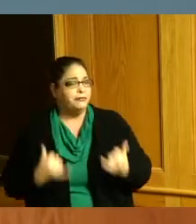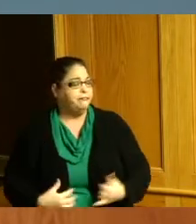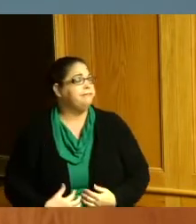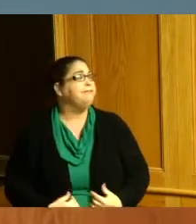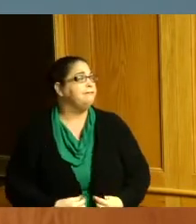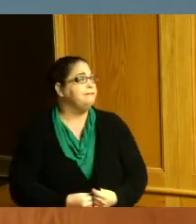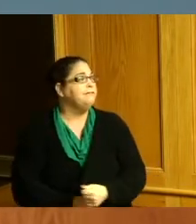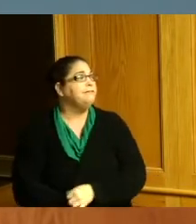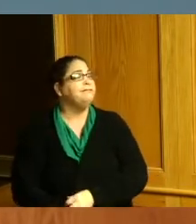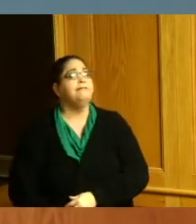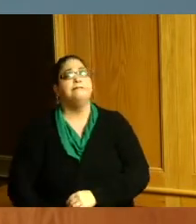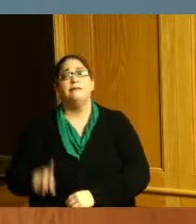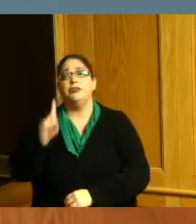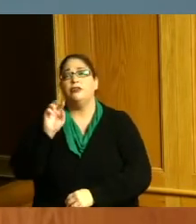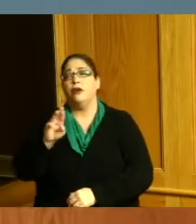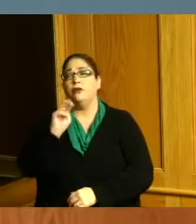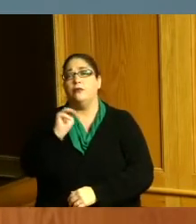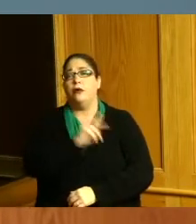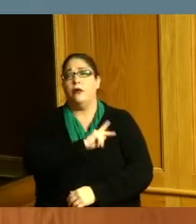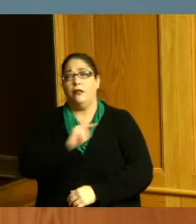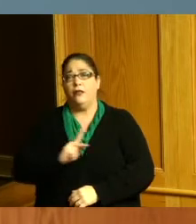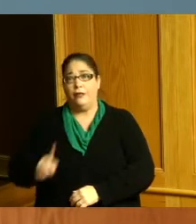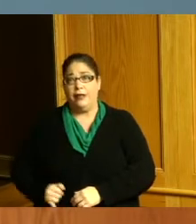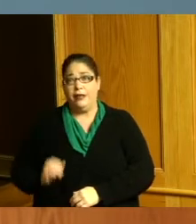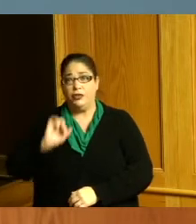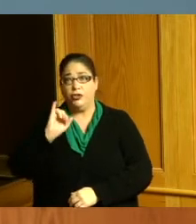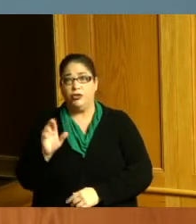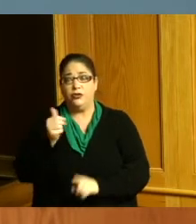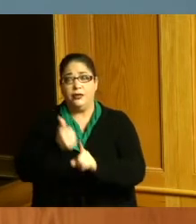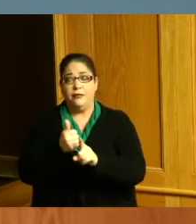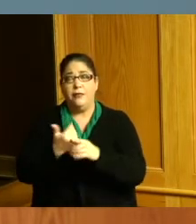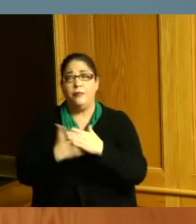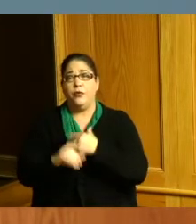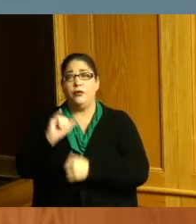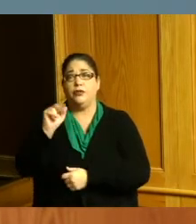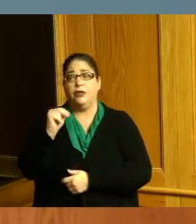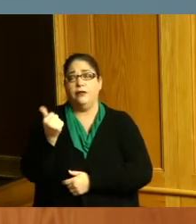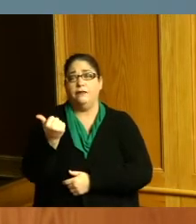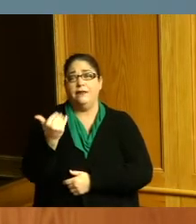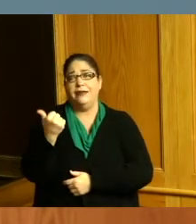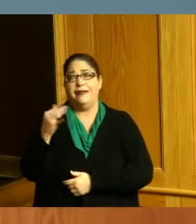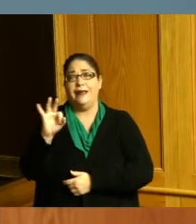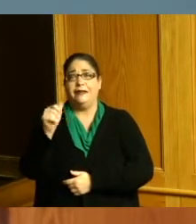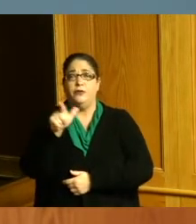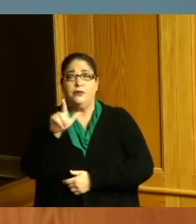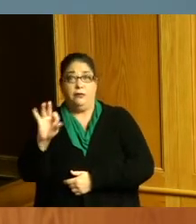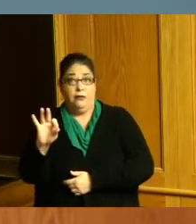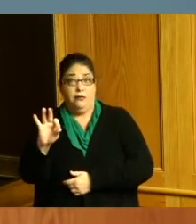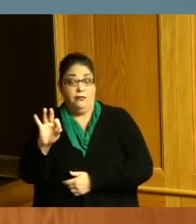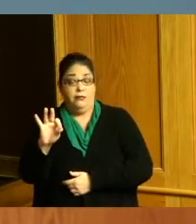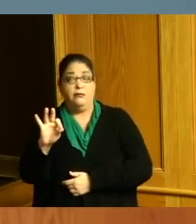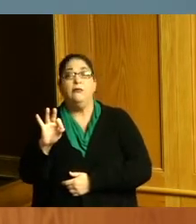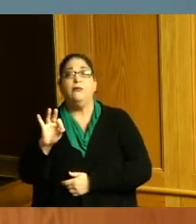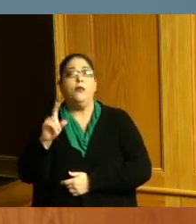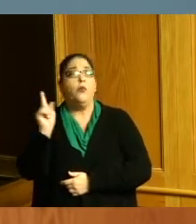whereas Dr Martin Luther King Jr was born January the 15th 1929 in Atlanta Georgia